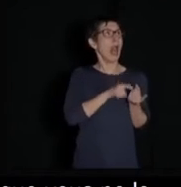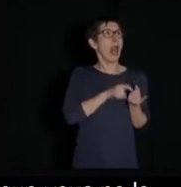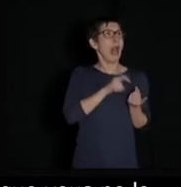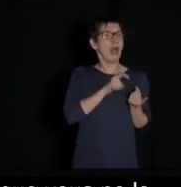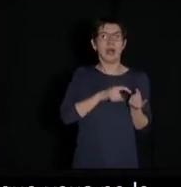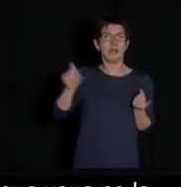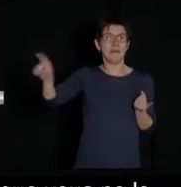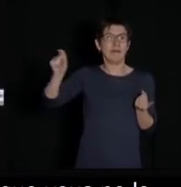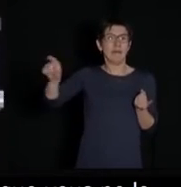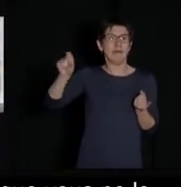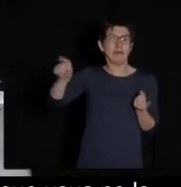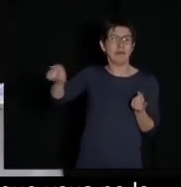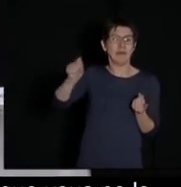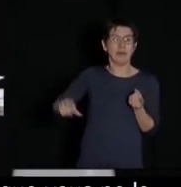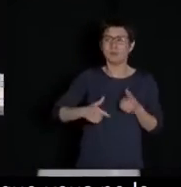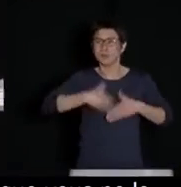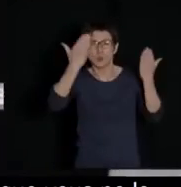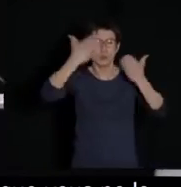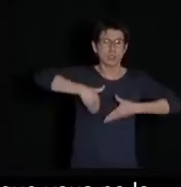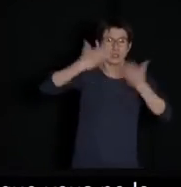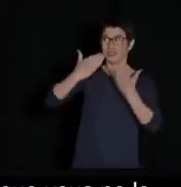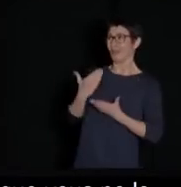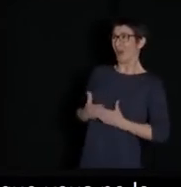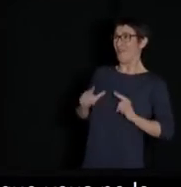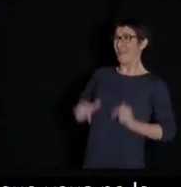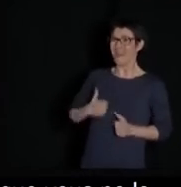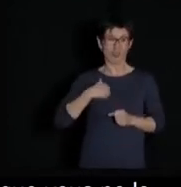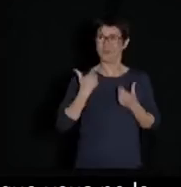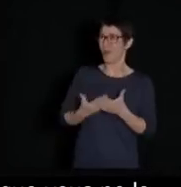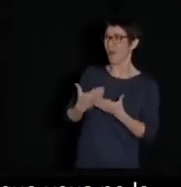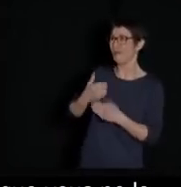instead of having to use it all the time, night and day,